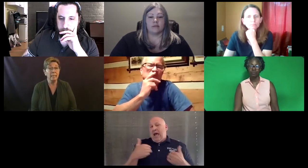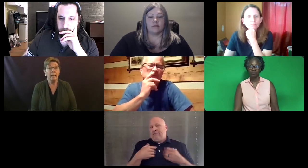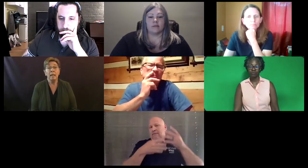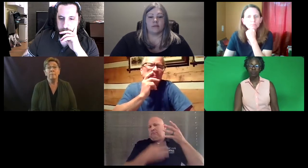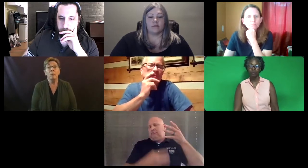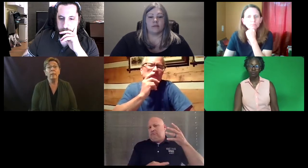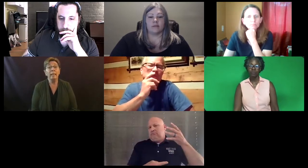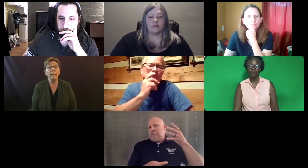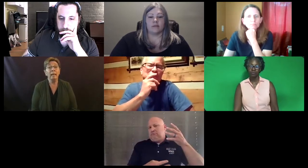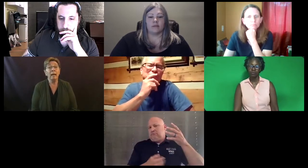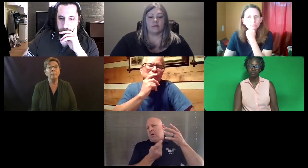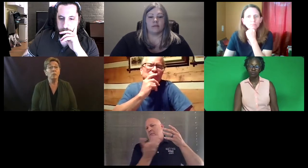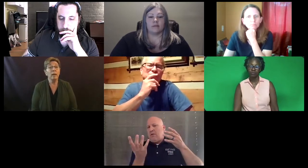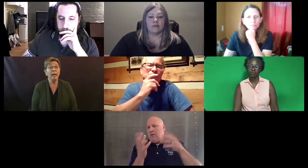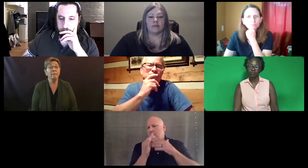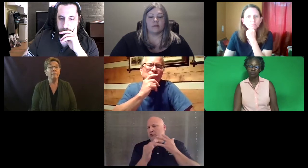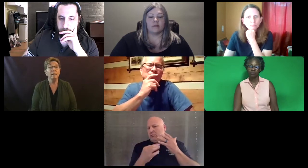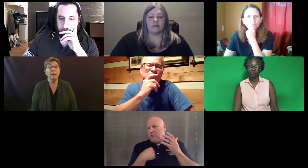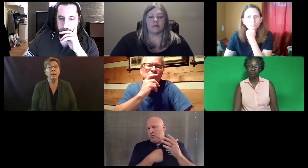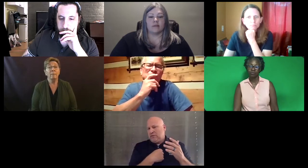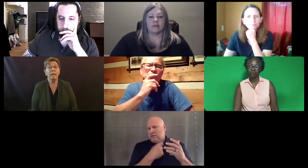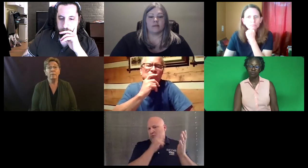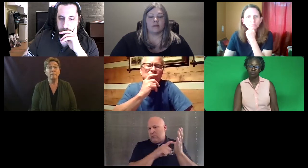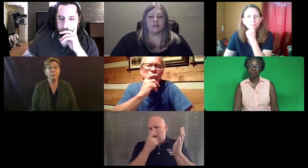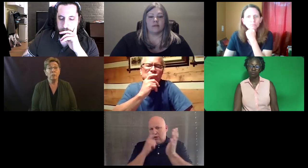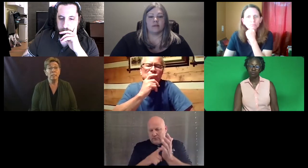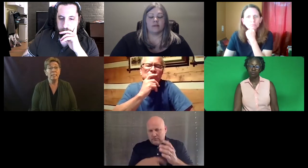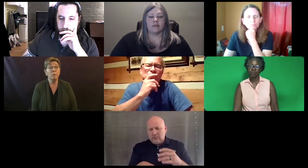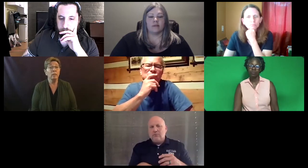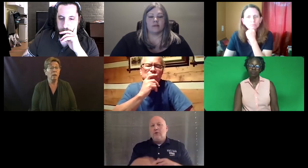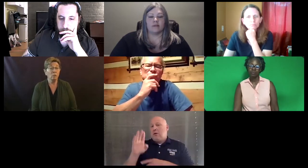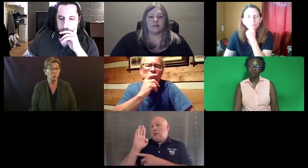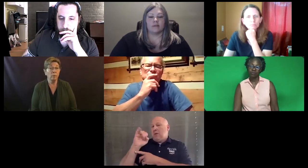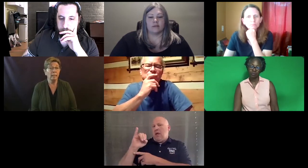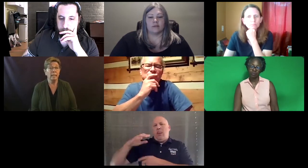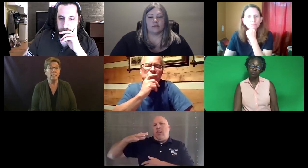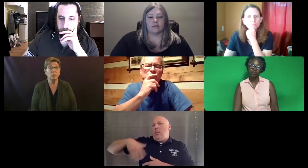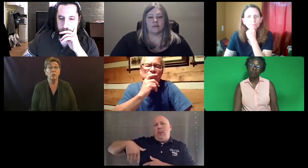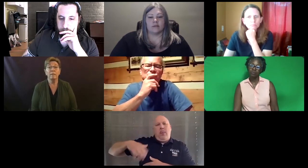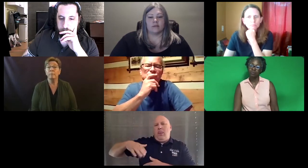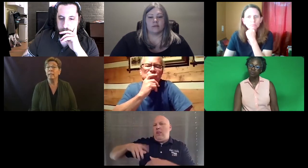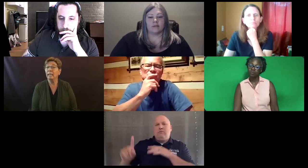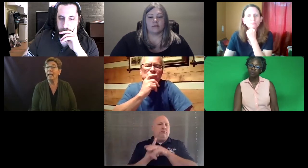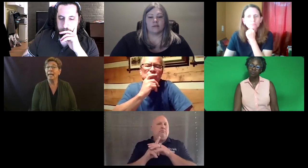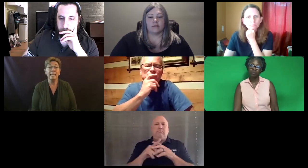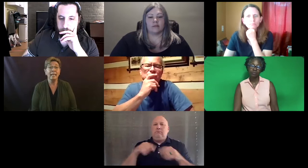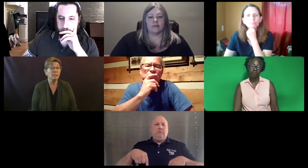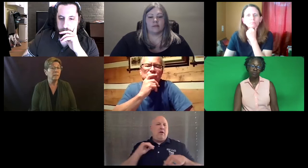But we do have a couple of options that we do recognize in Utah. The BEI has yet to be recognized.